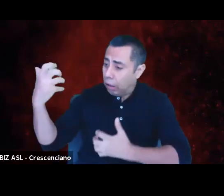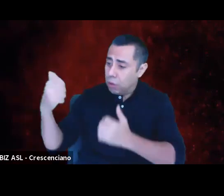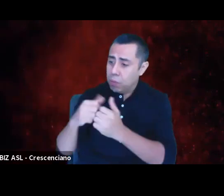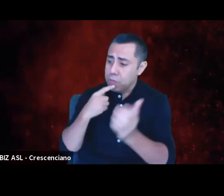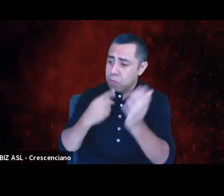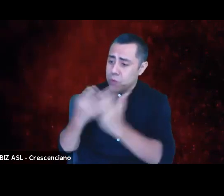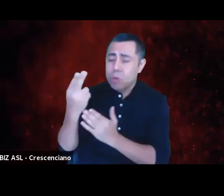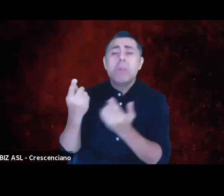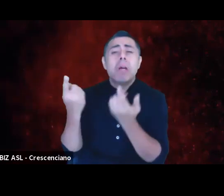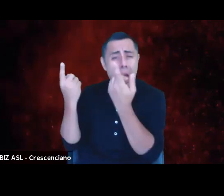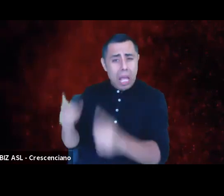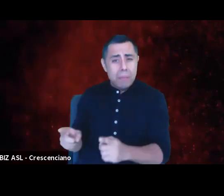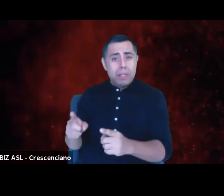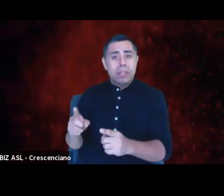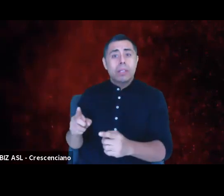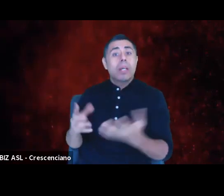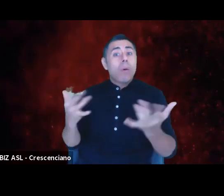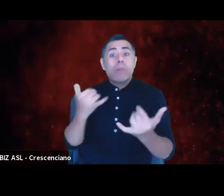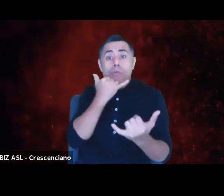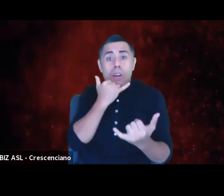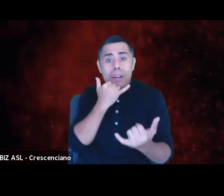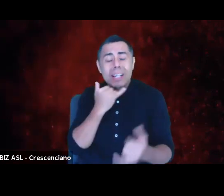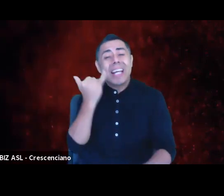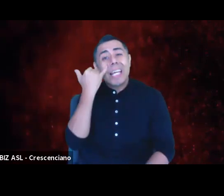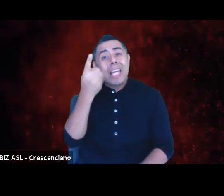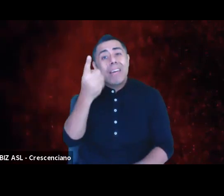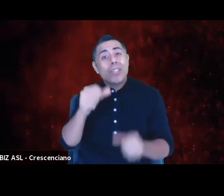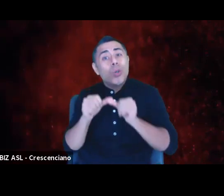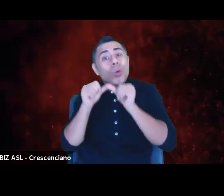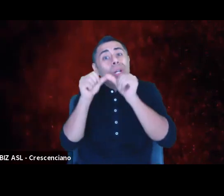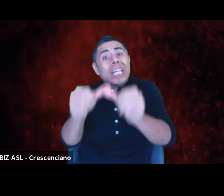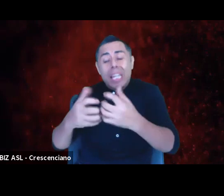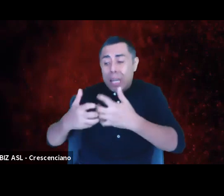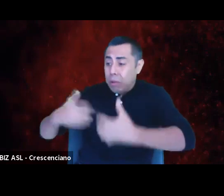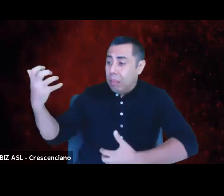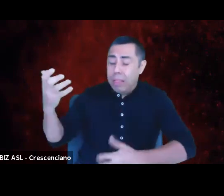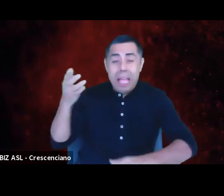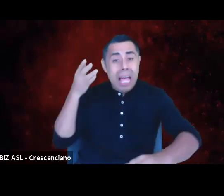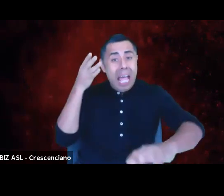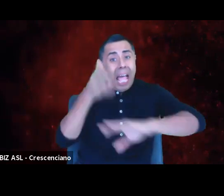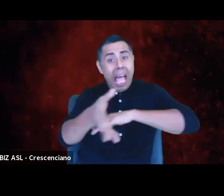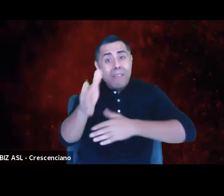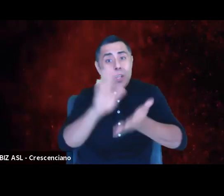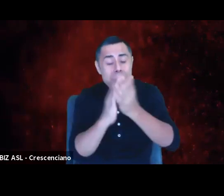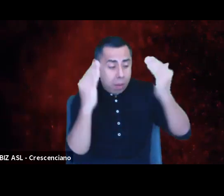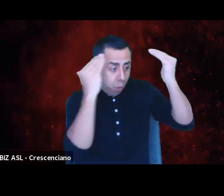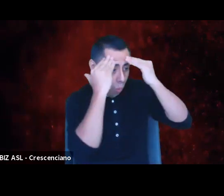It is a transgression to remain out of alignment once you become aware, once you see the suffering.